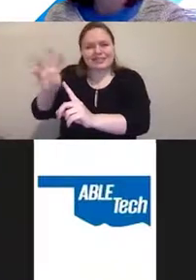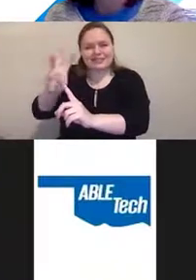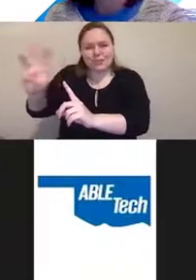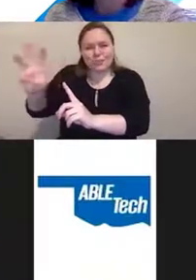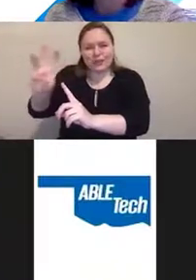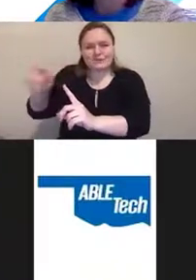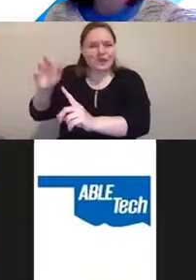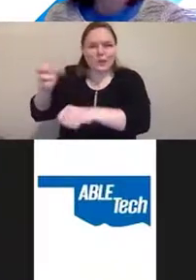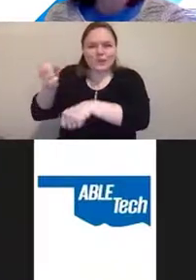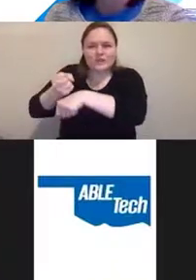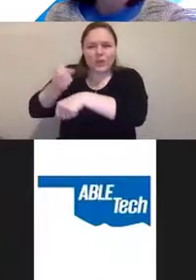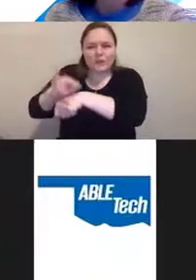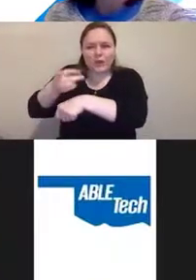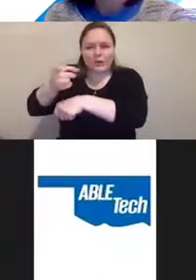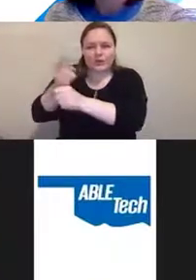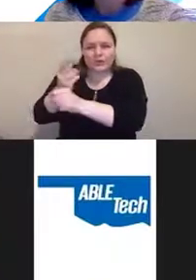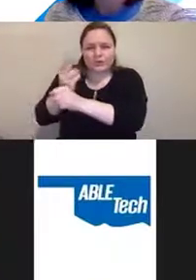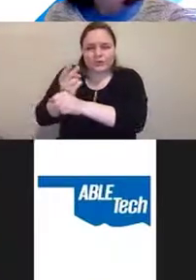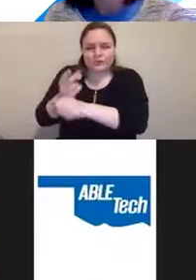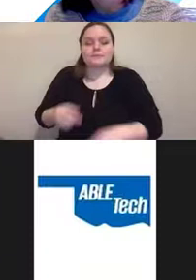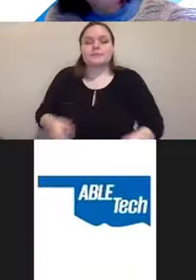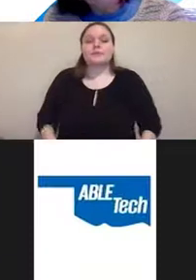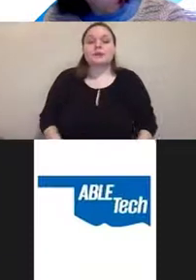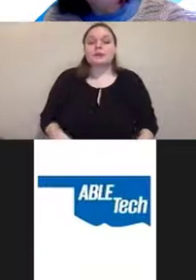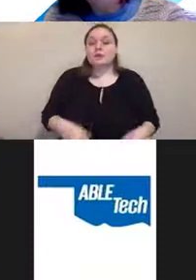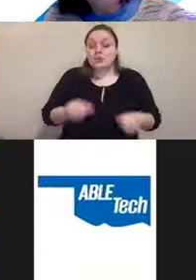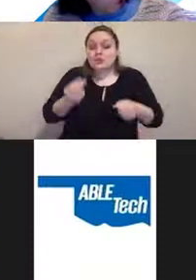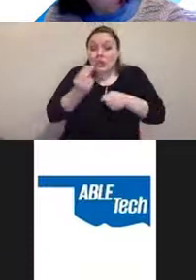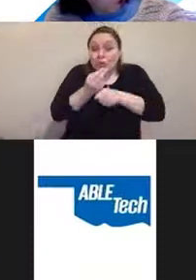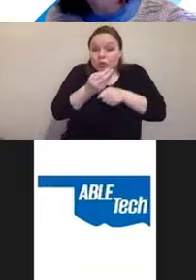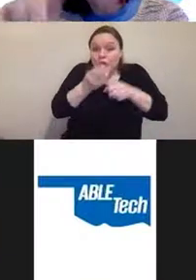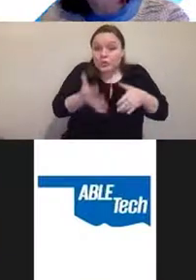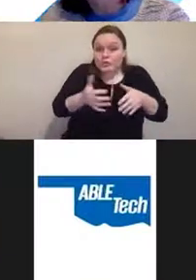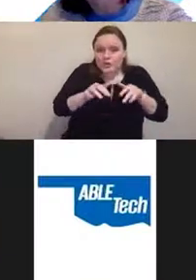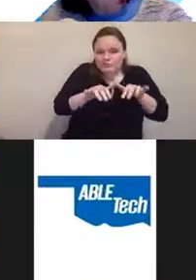So the user first communicates through the assistive technology